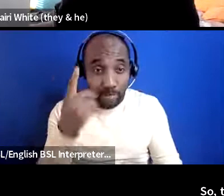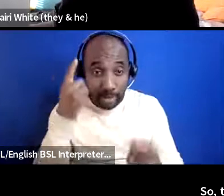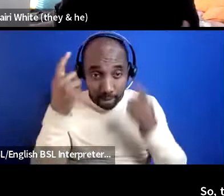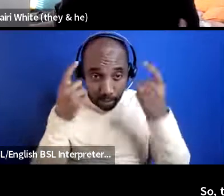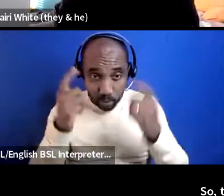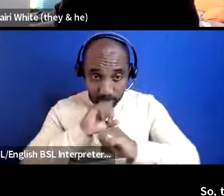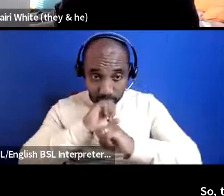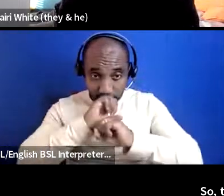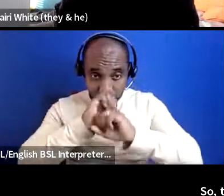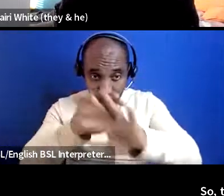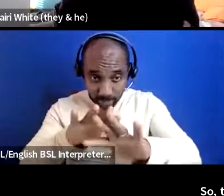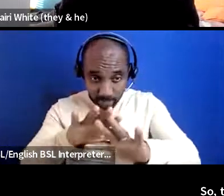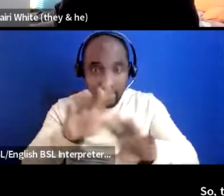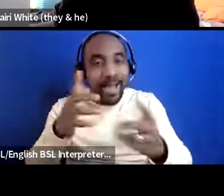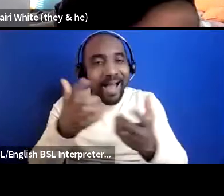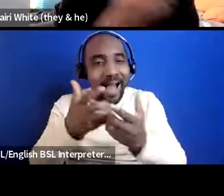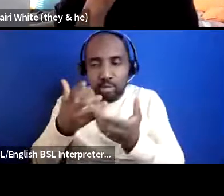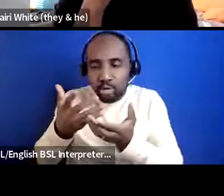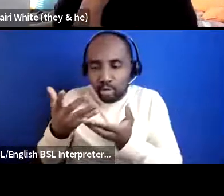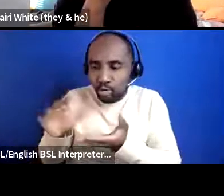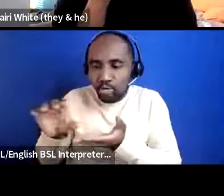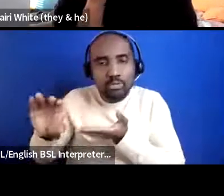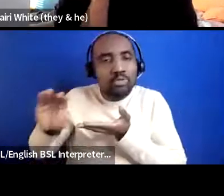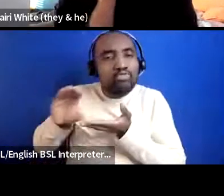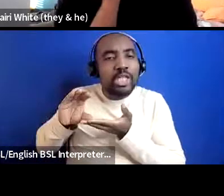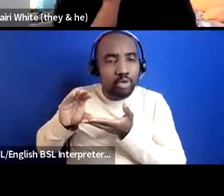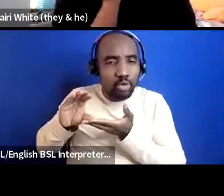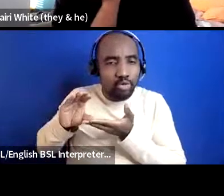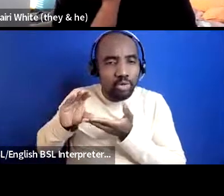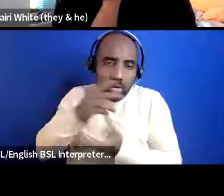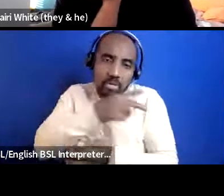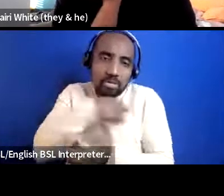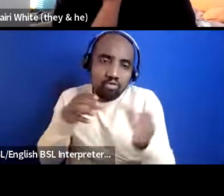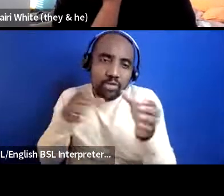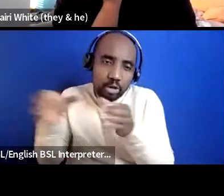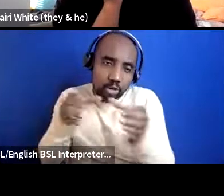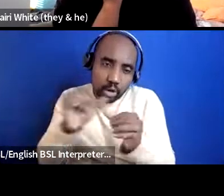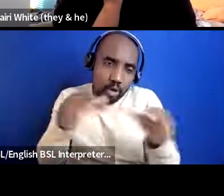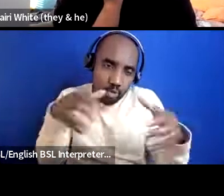um first one would be to ask for help there's somebody out there that is paid in a full-time